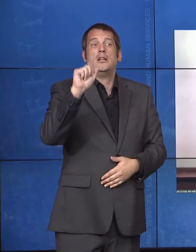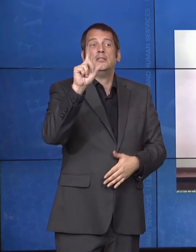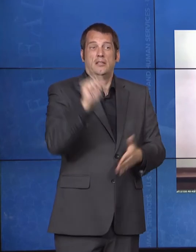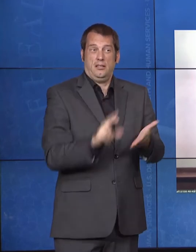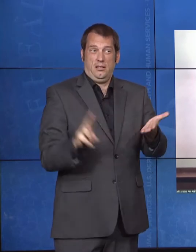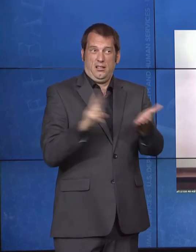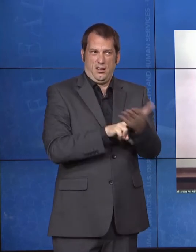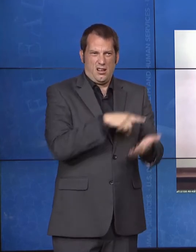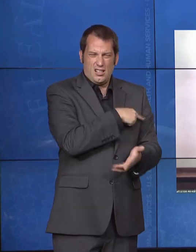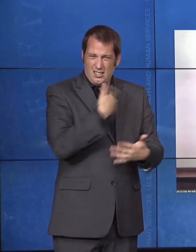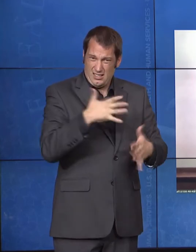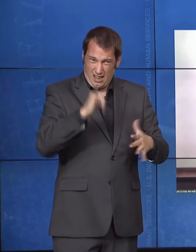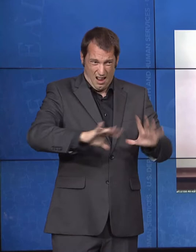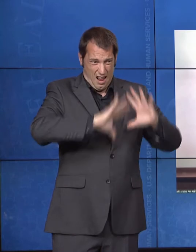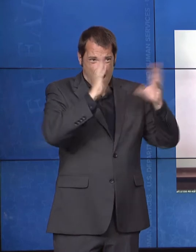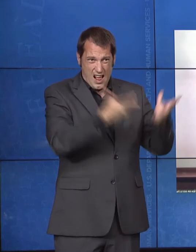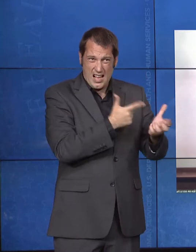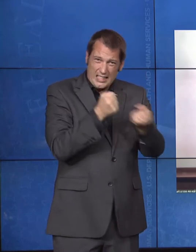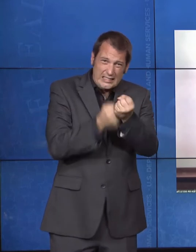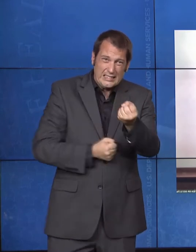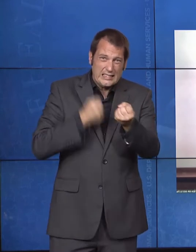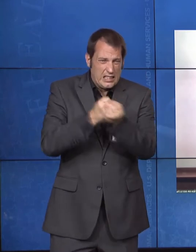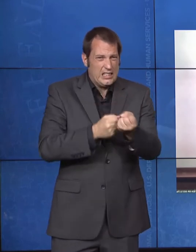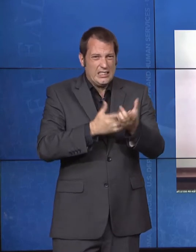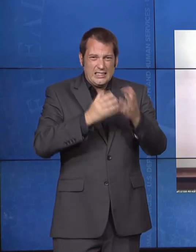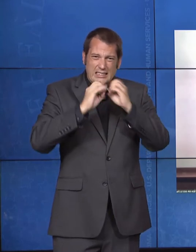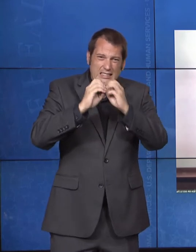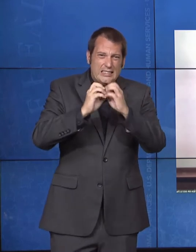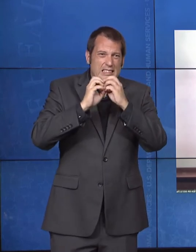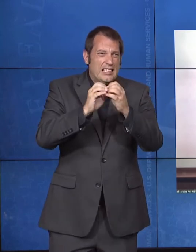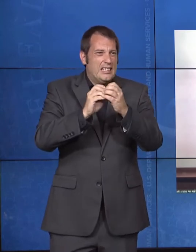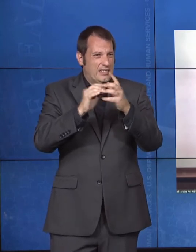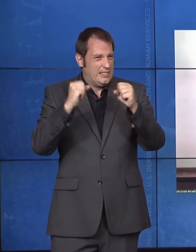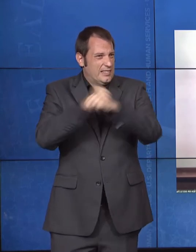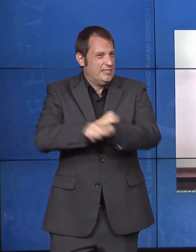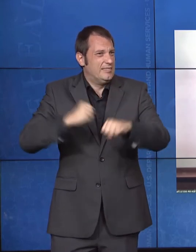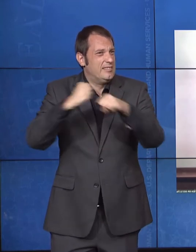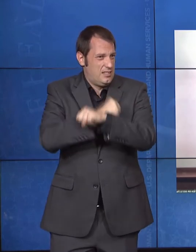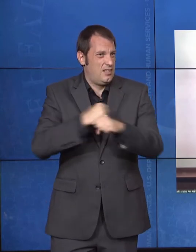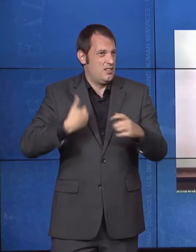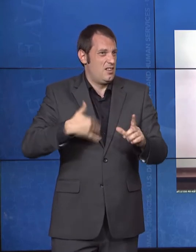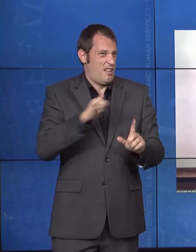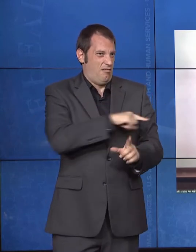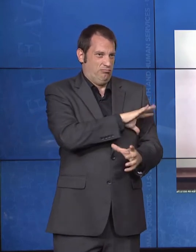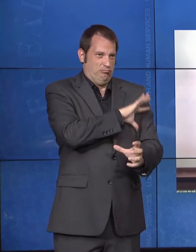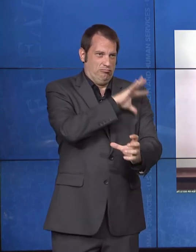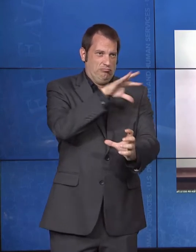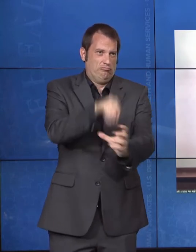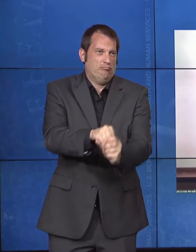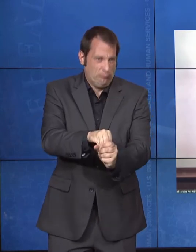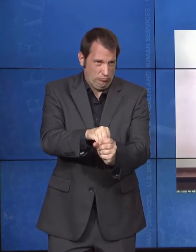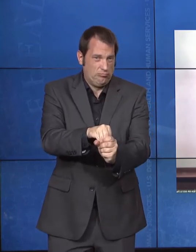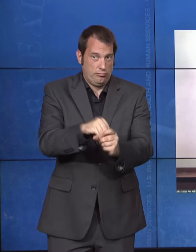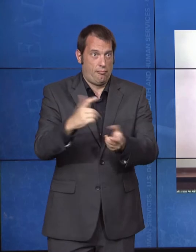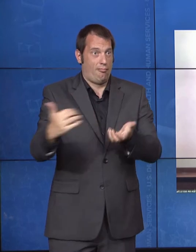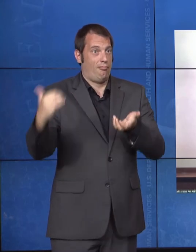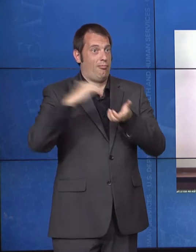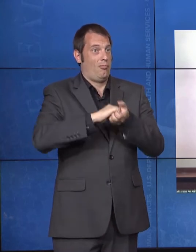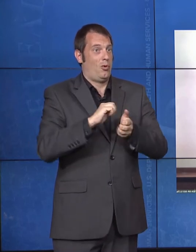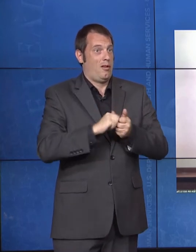Many advocates continue to partner with us to make sure that our programs and services truly meet the needs of the people they're intended to serve, and we're grateful for